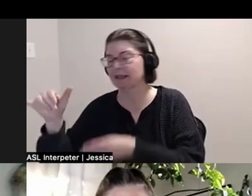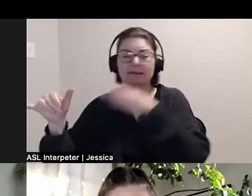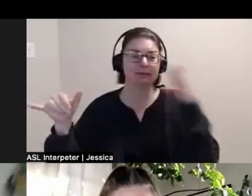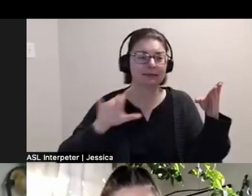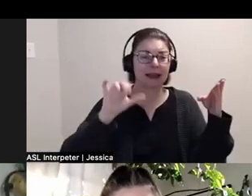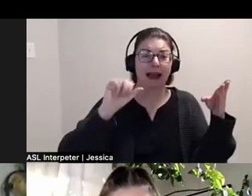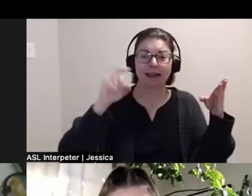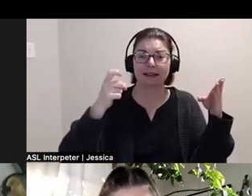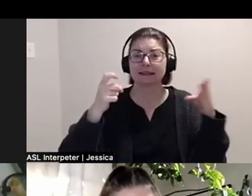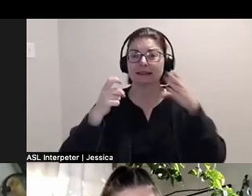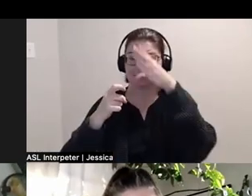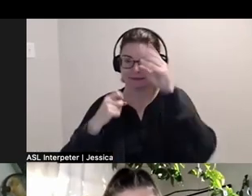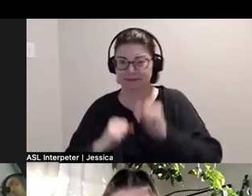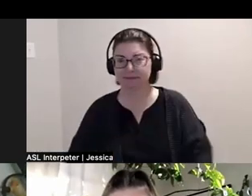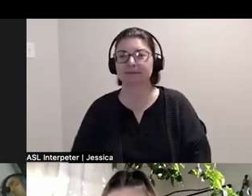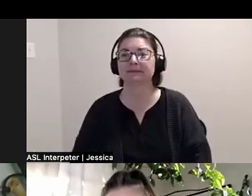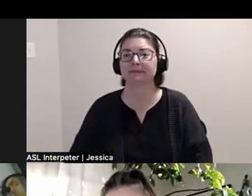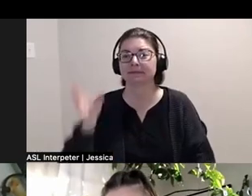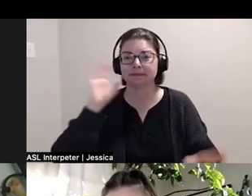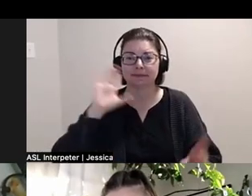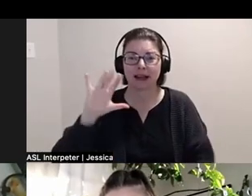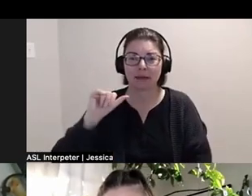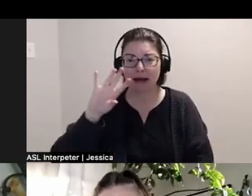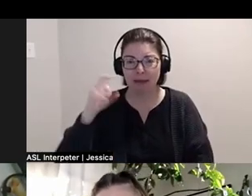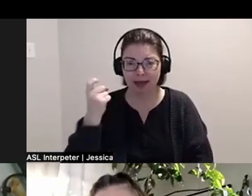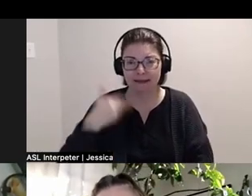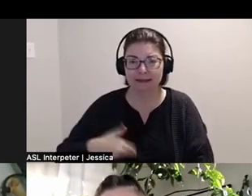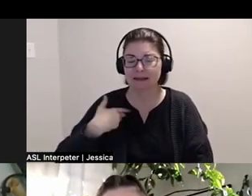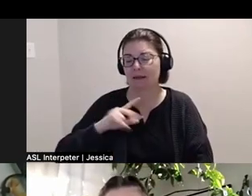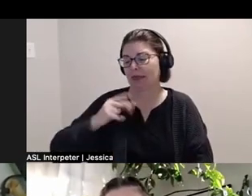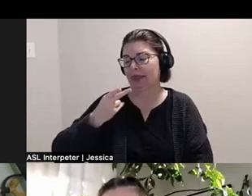Alex: Hi, I'm Alex Dolores Salerno. I use they/them pronouns.